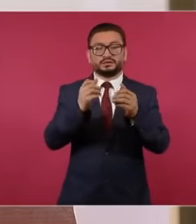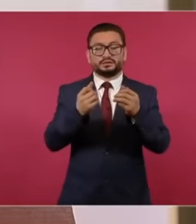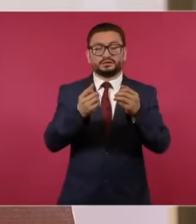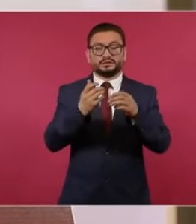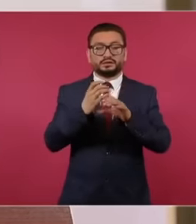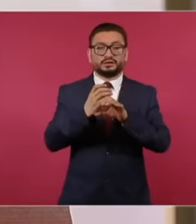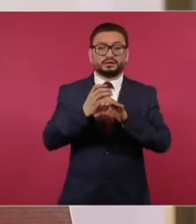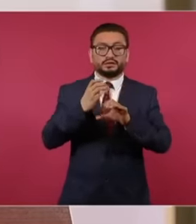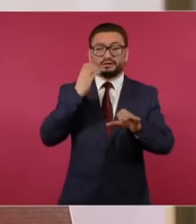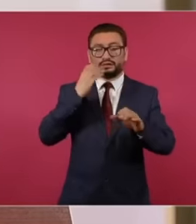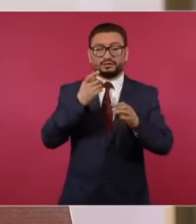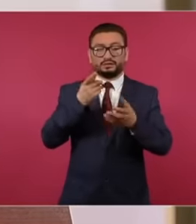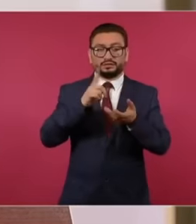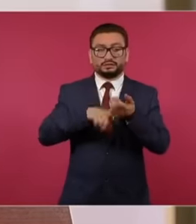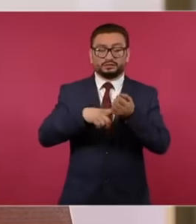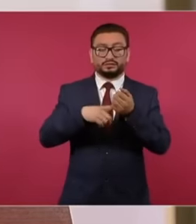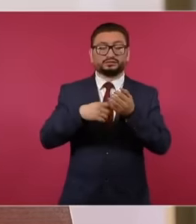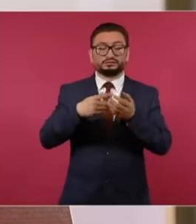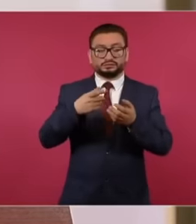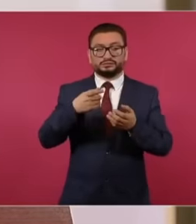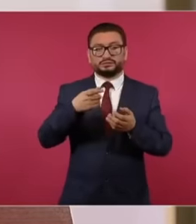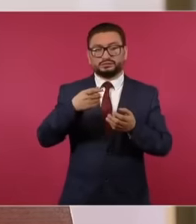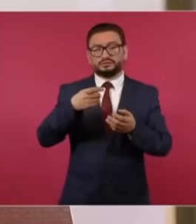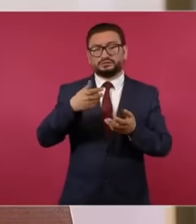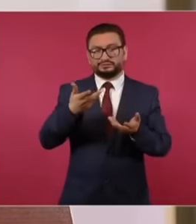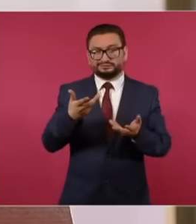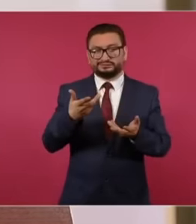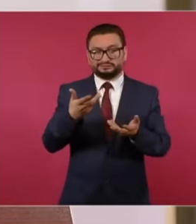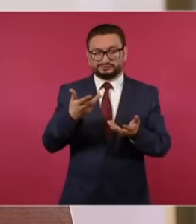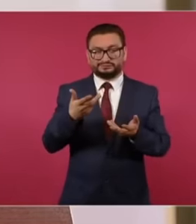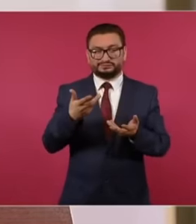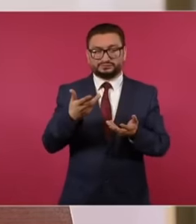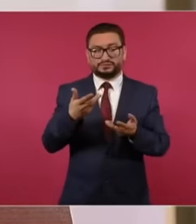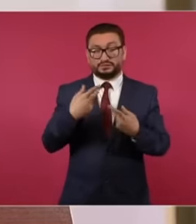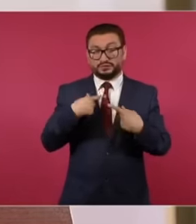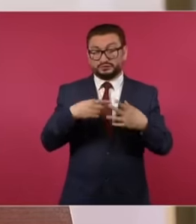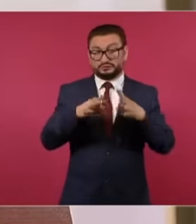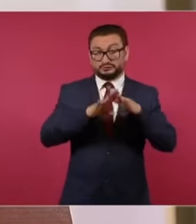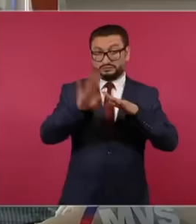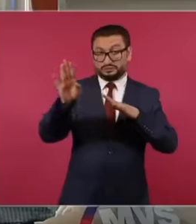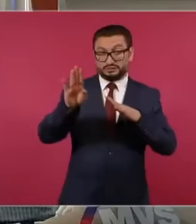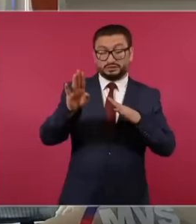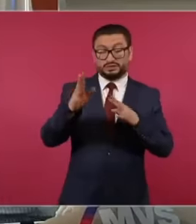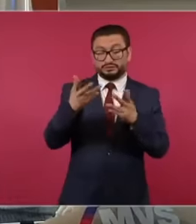migrants, we are